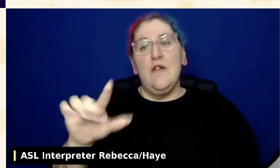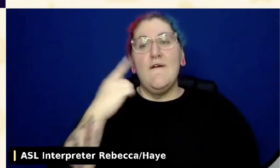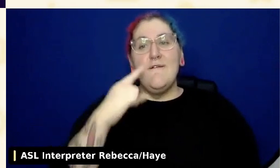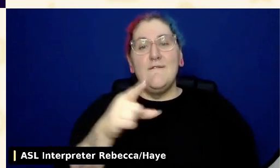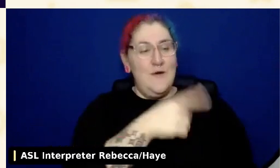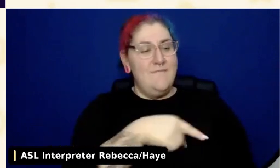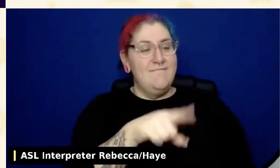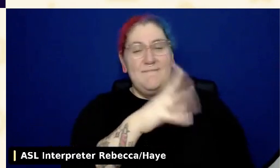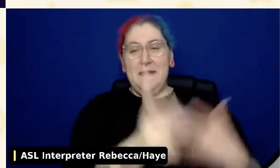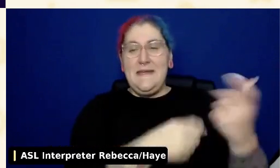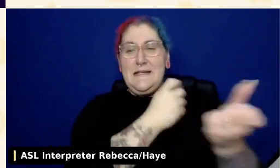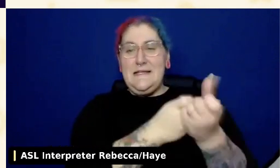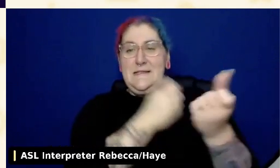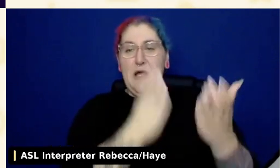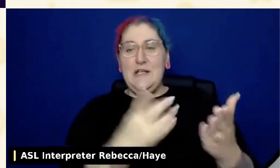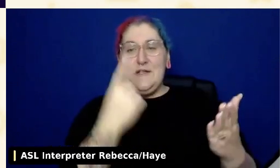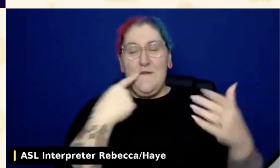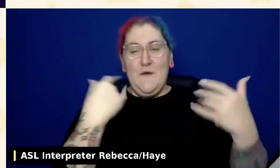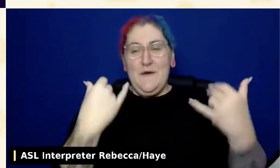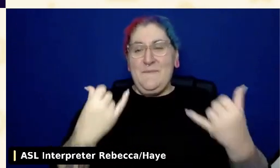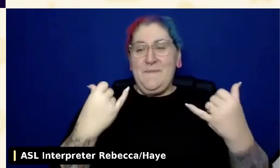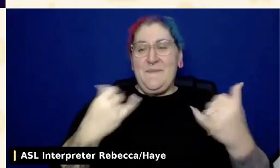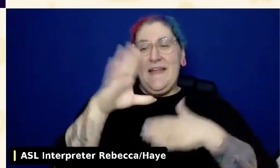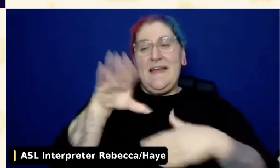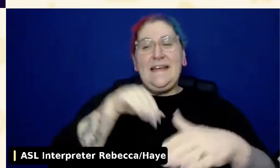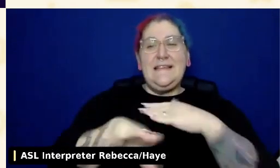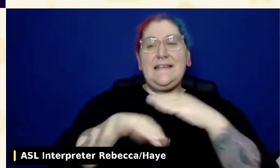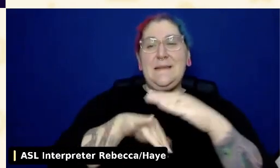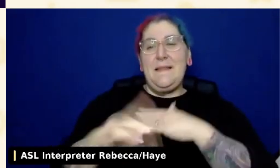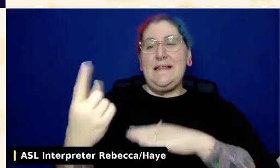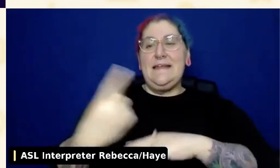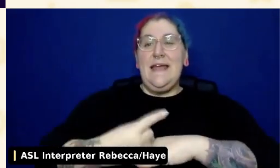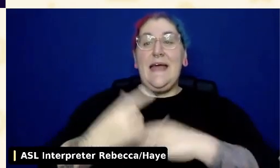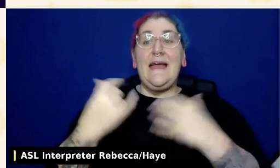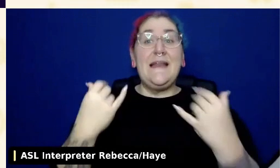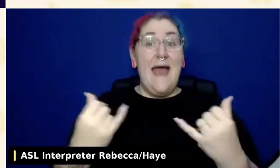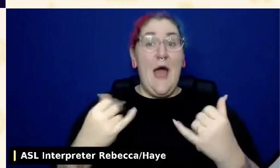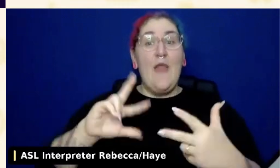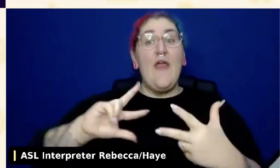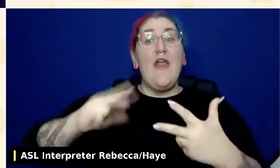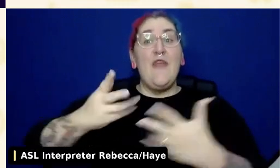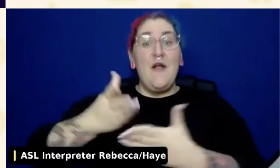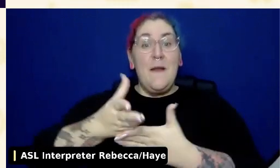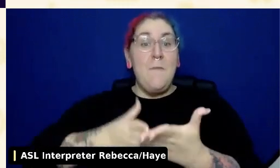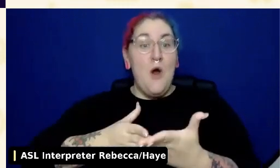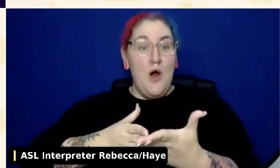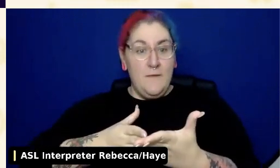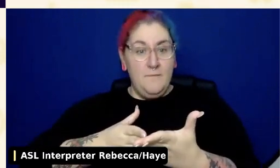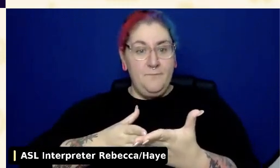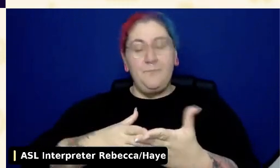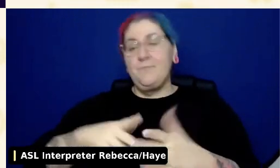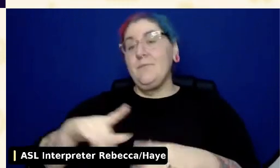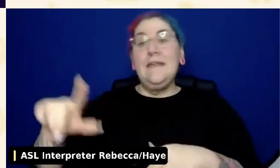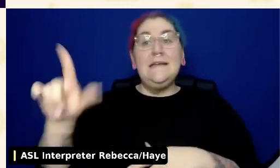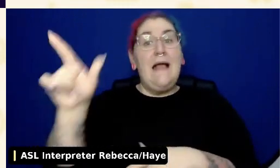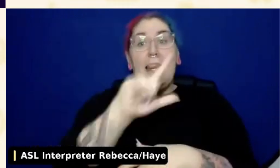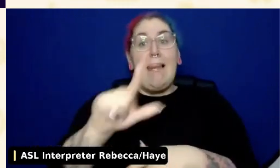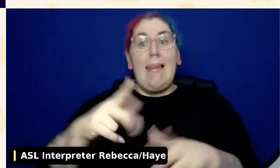And now the third session is about Lightning Talk - Ask Organizers Anything.